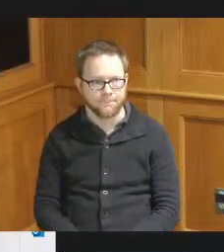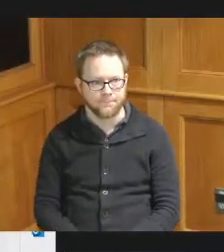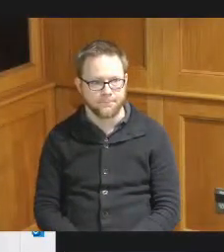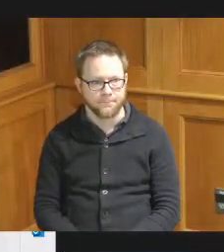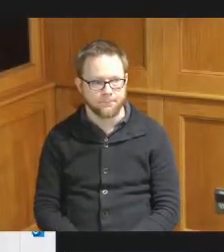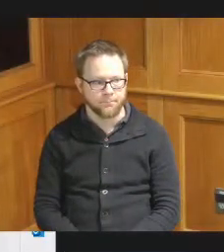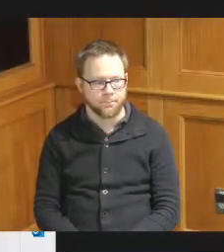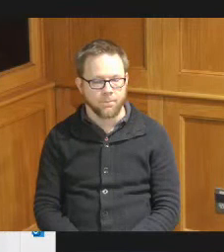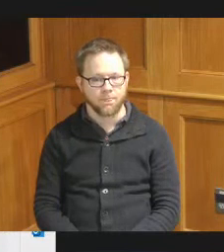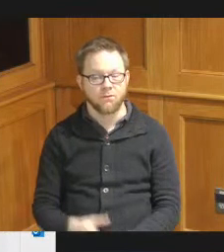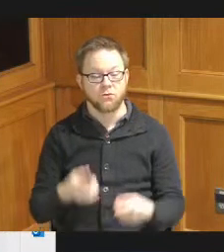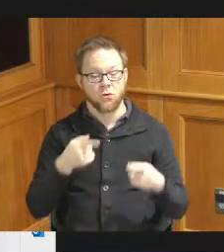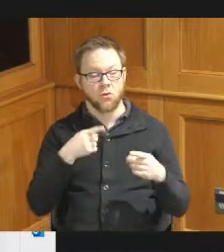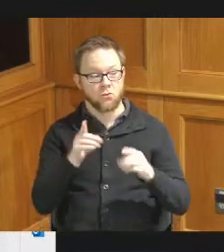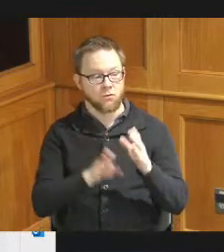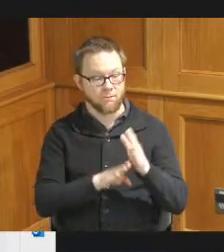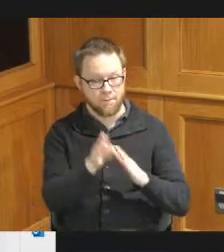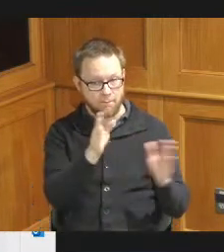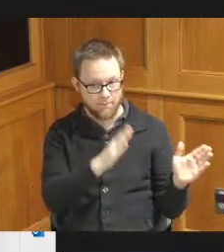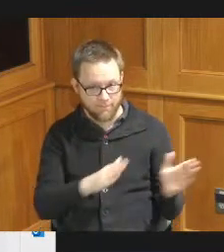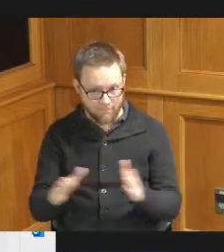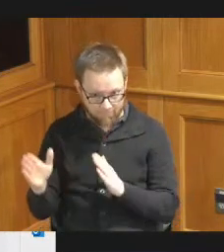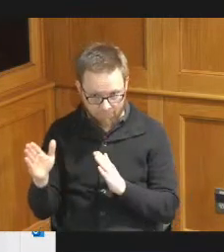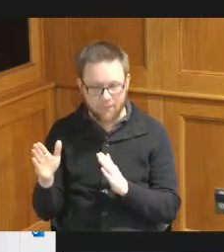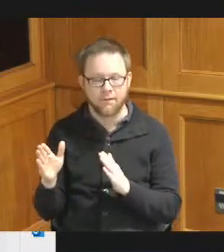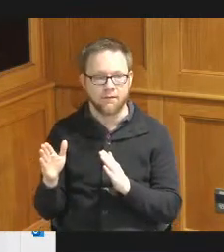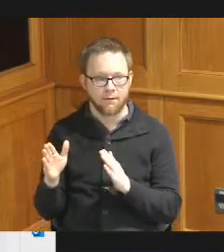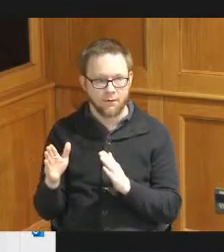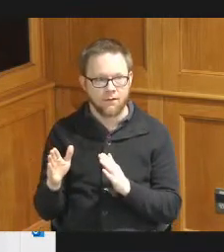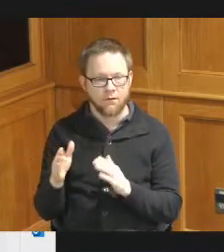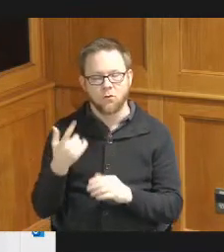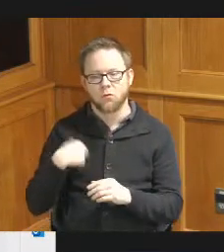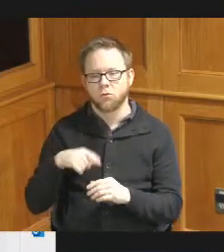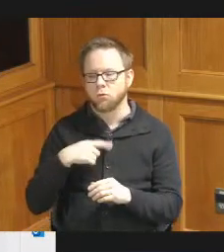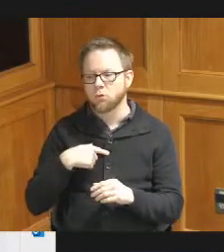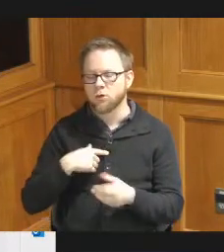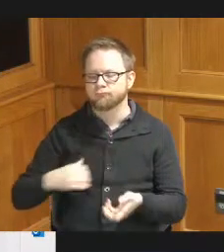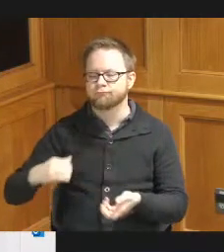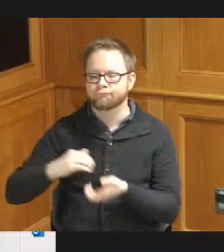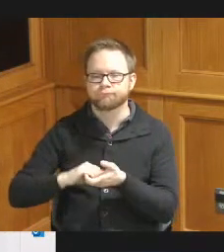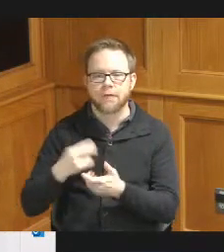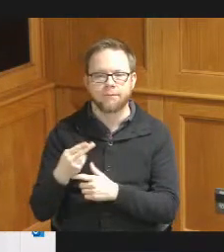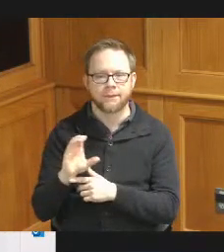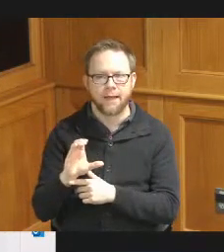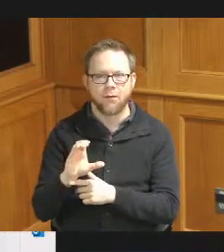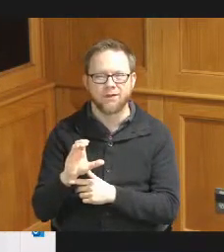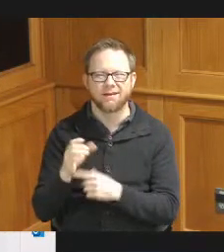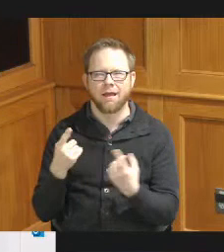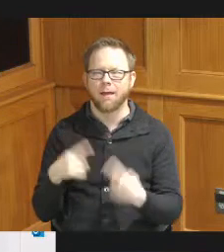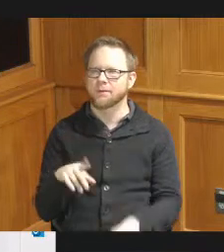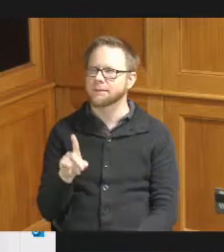so in the development of this plan NDC began working with Hamilton County in December 2022